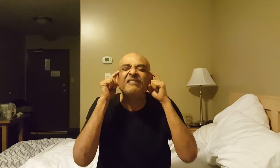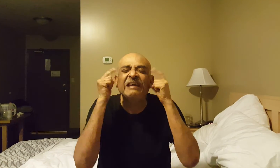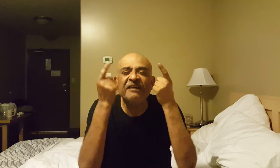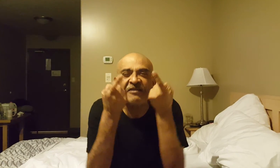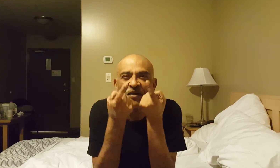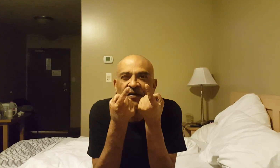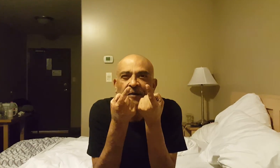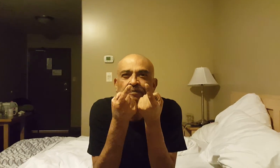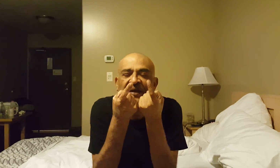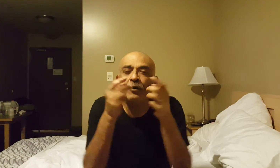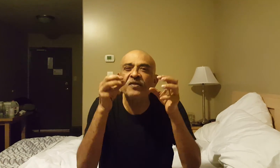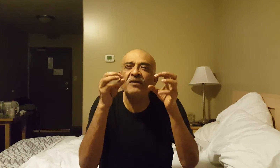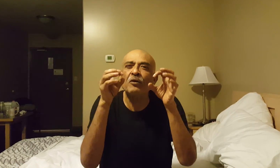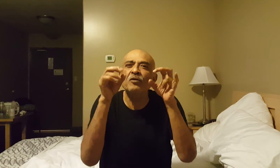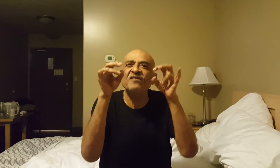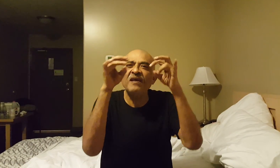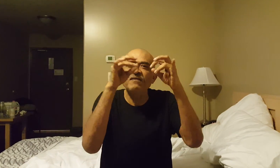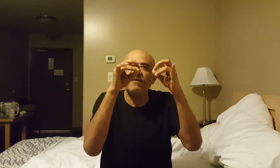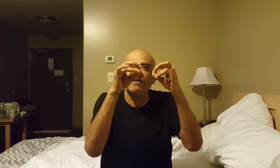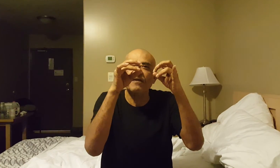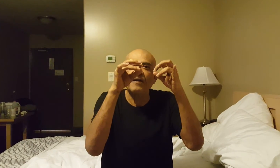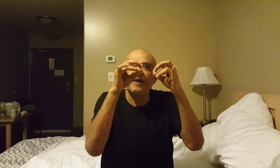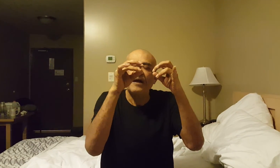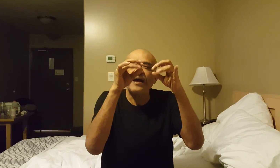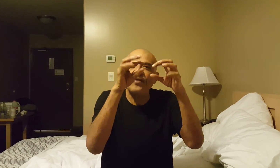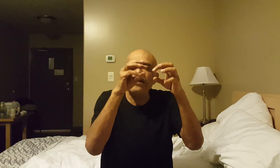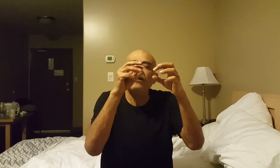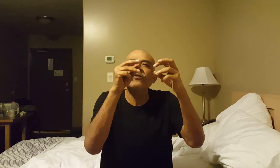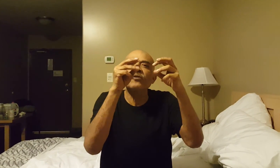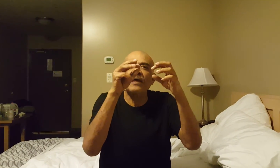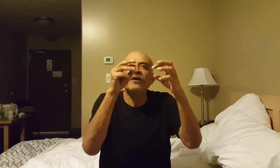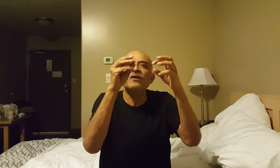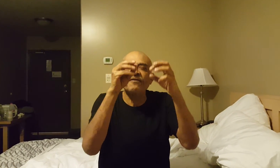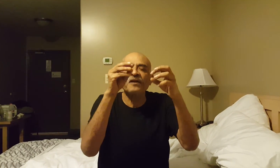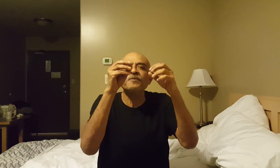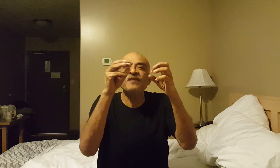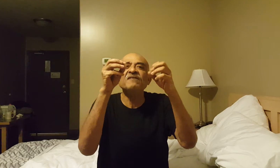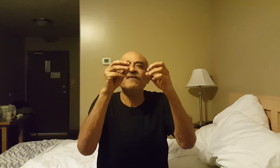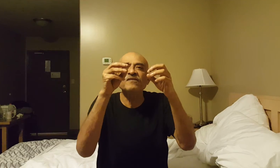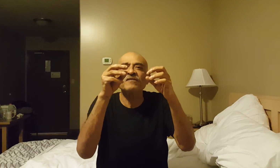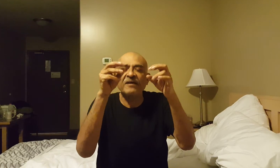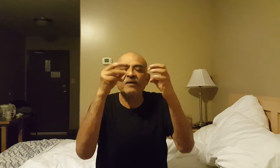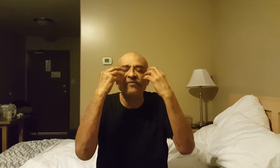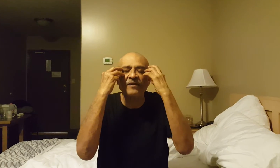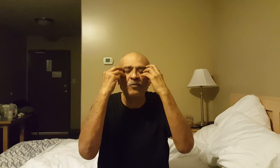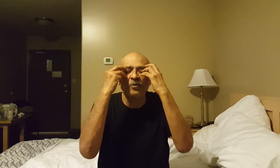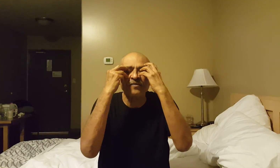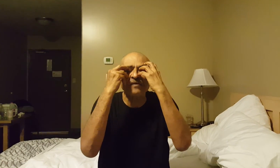see each other, they could only sense each other, and then they developed senses, like a sense